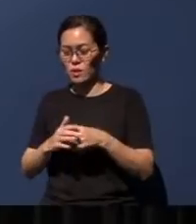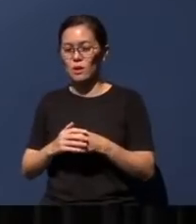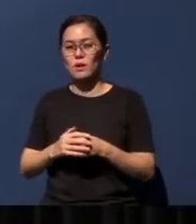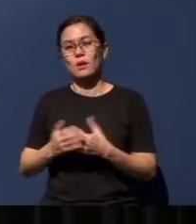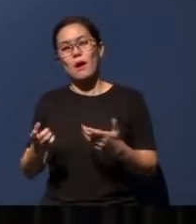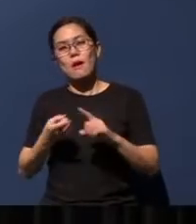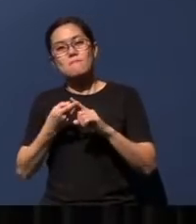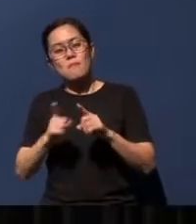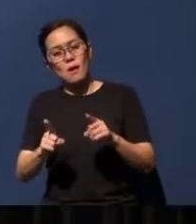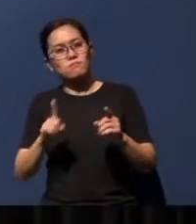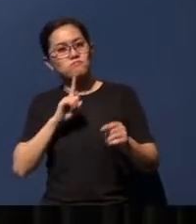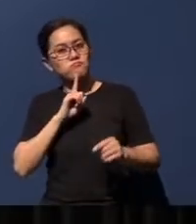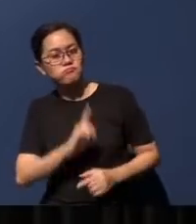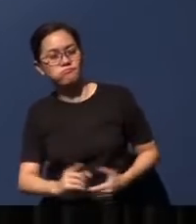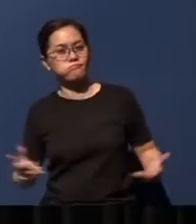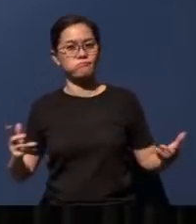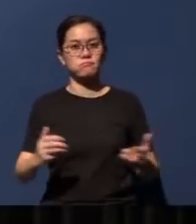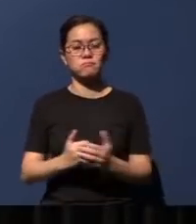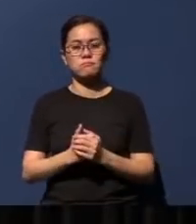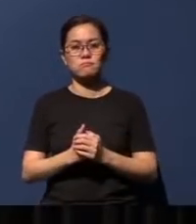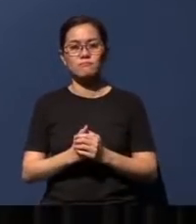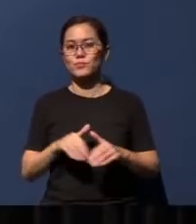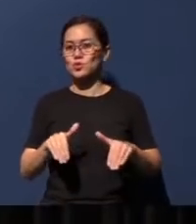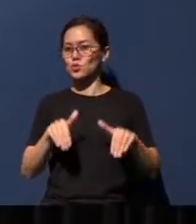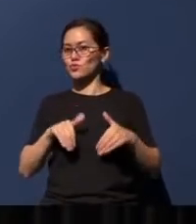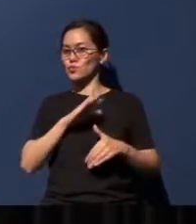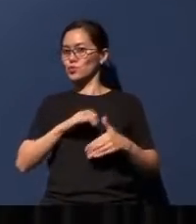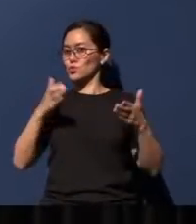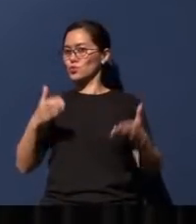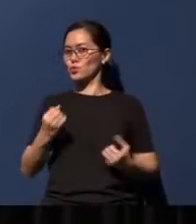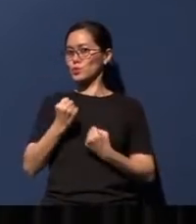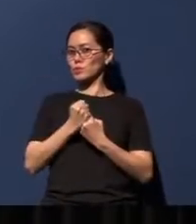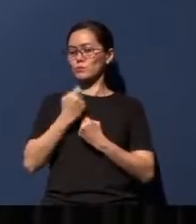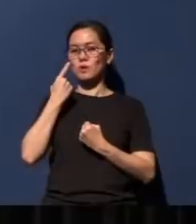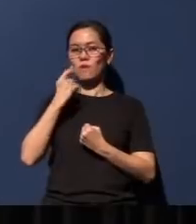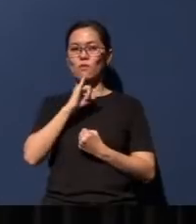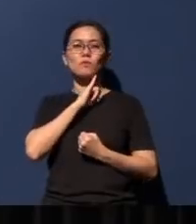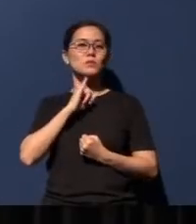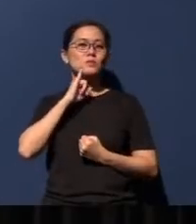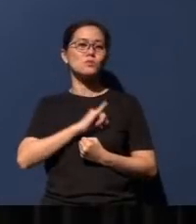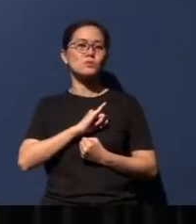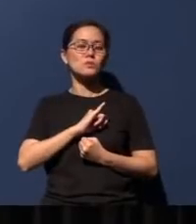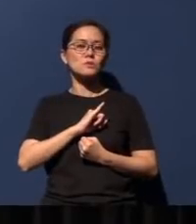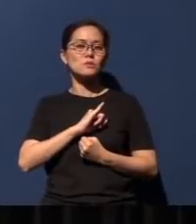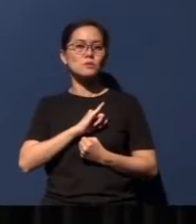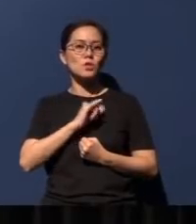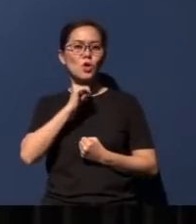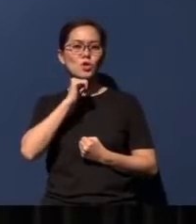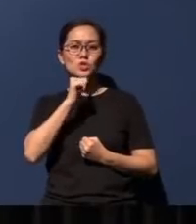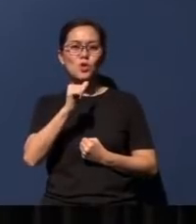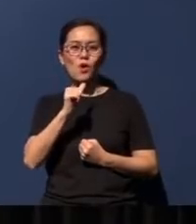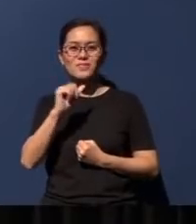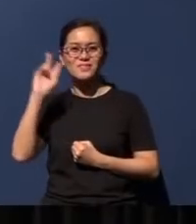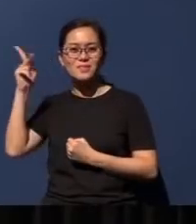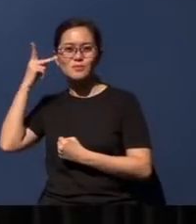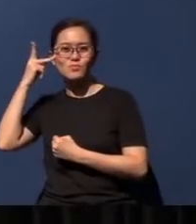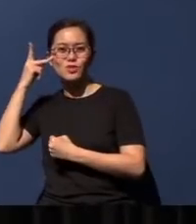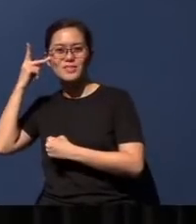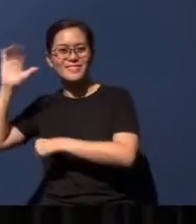in truth, conservative Christian support for Israel is rooted not in politics, but in theology.